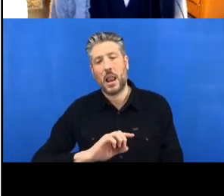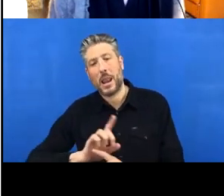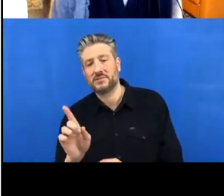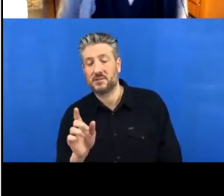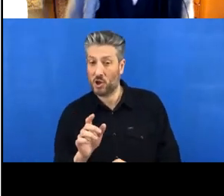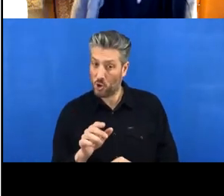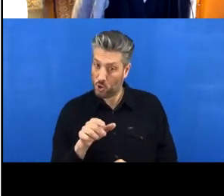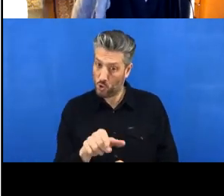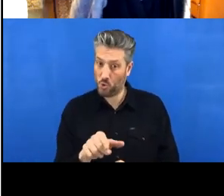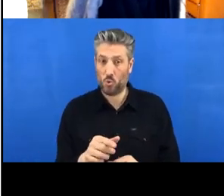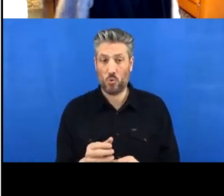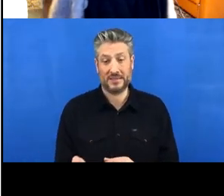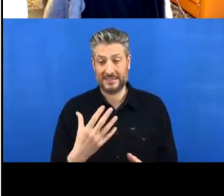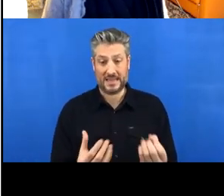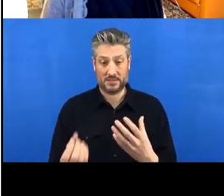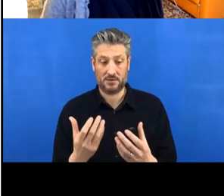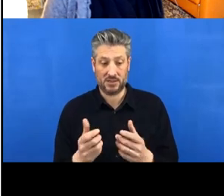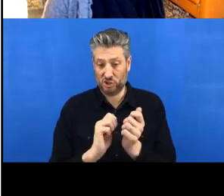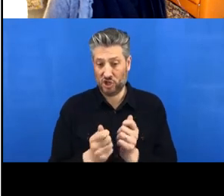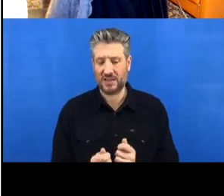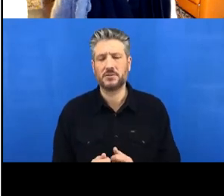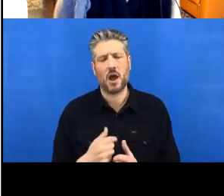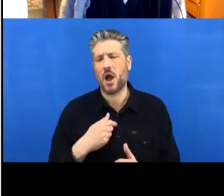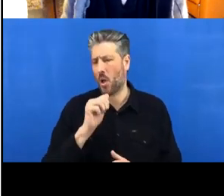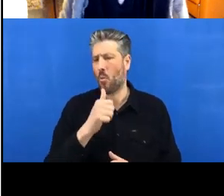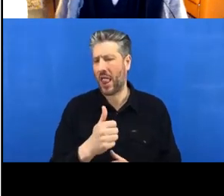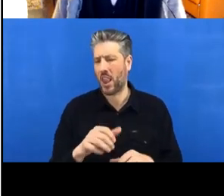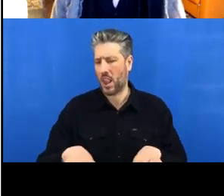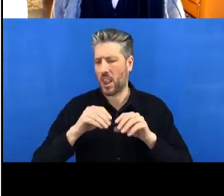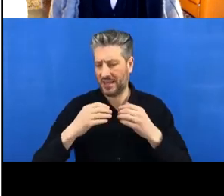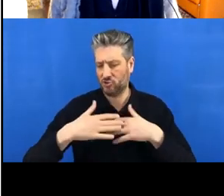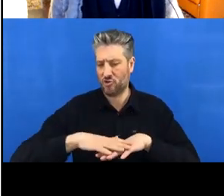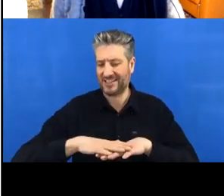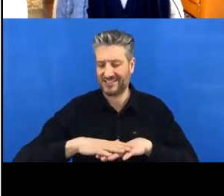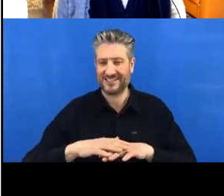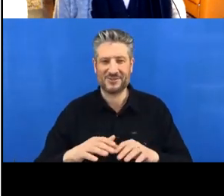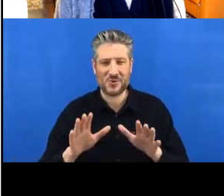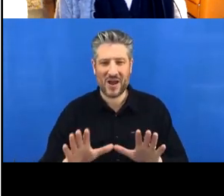you should get a little email. And I think you even get a badge on GitHub saying ‘Well done!